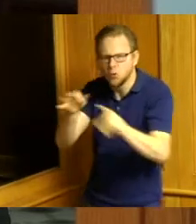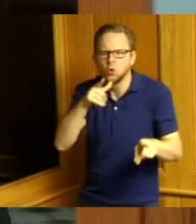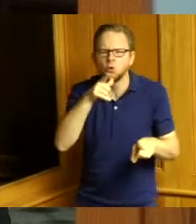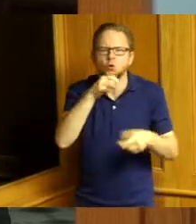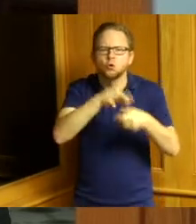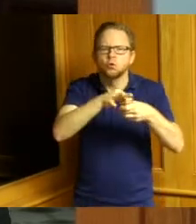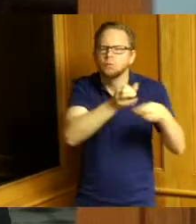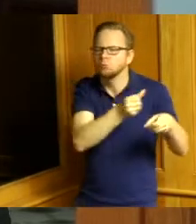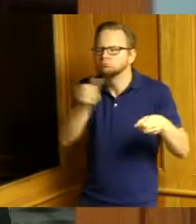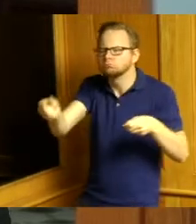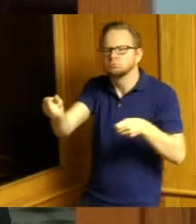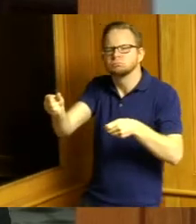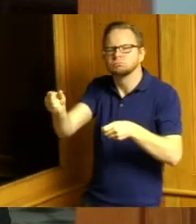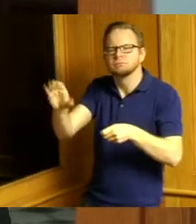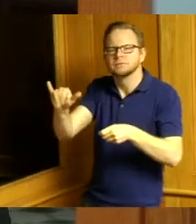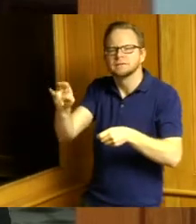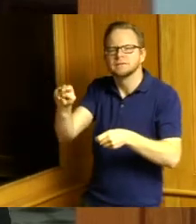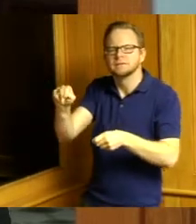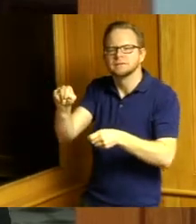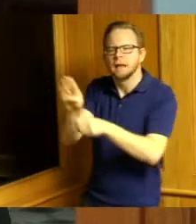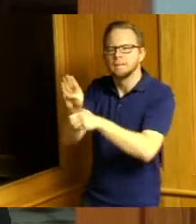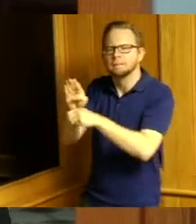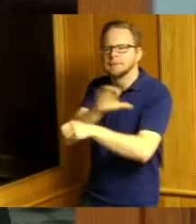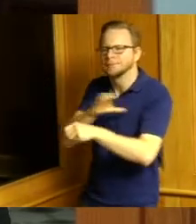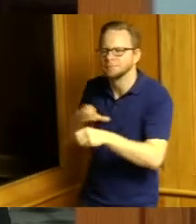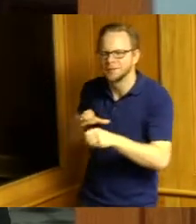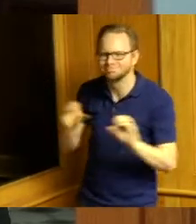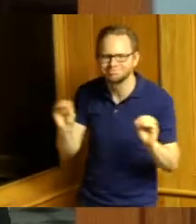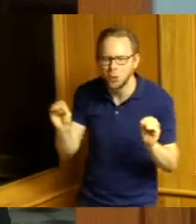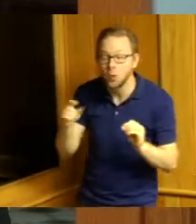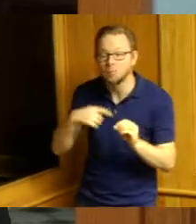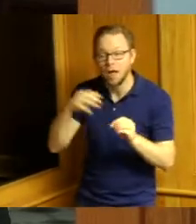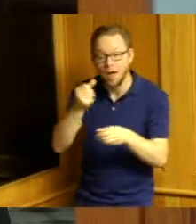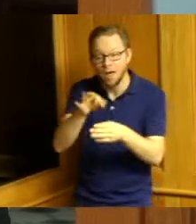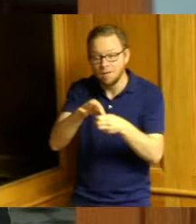for the Cincinnati Business Committee but I did elect County Commissioners and state senators and